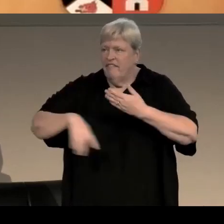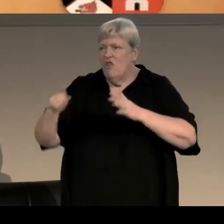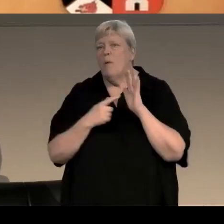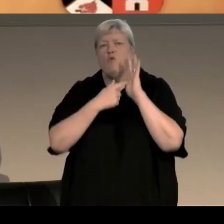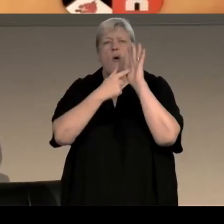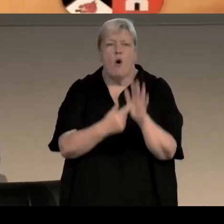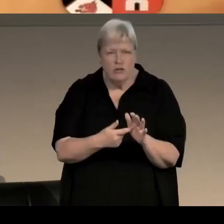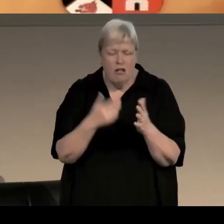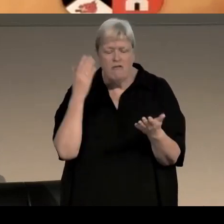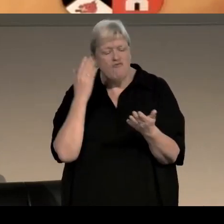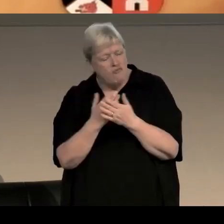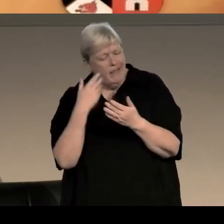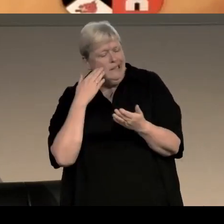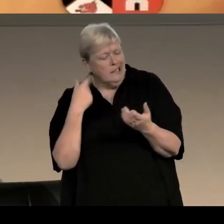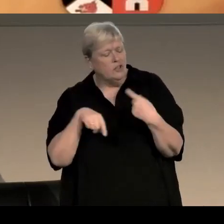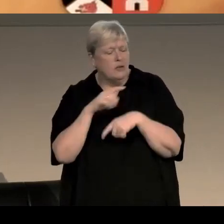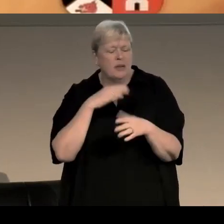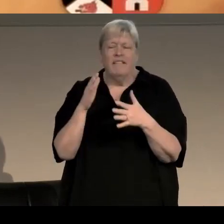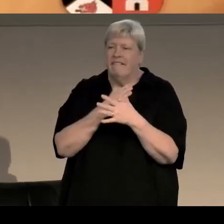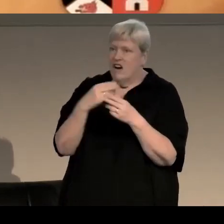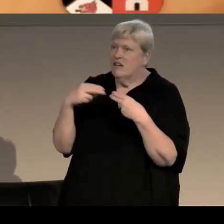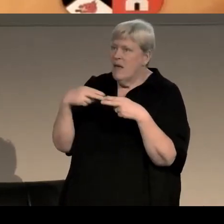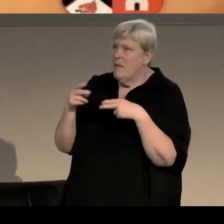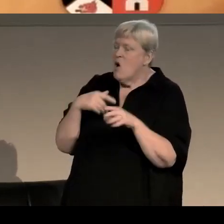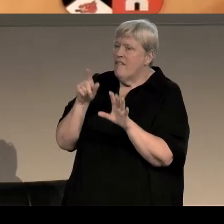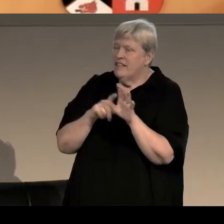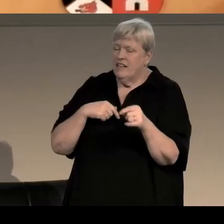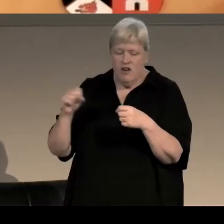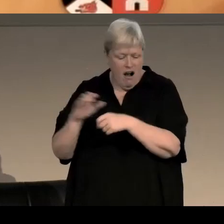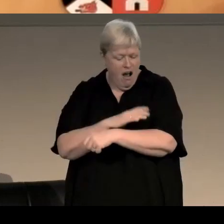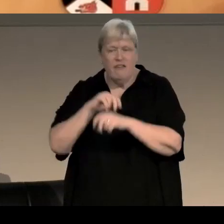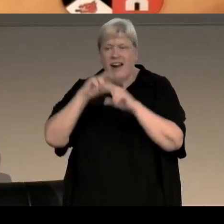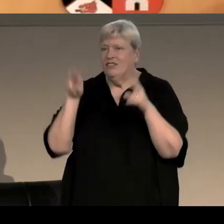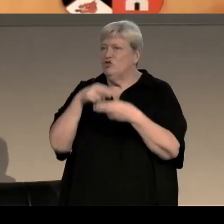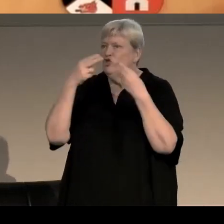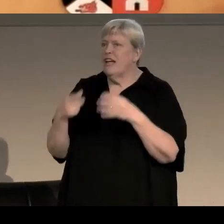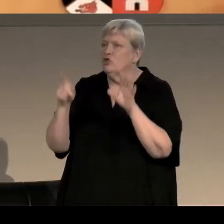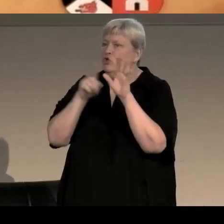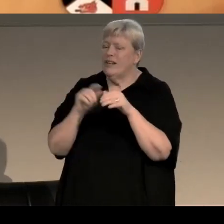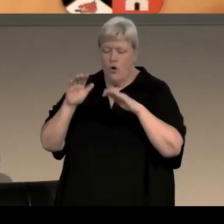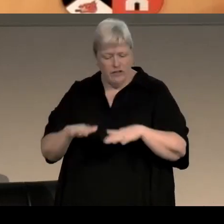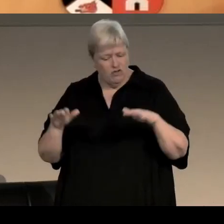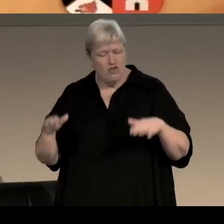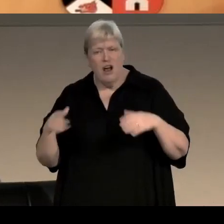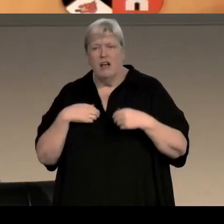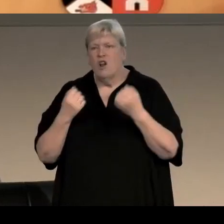The nearest she’d come was the first paper of the year, with its coverage of the International Year of the Child, an imminent lorry drivers’ strike,